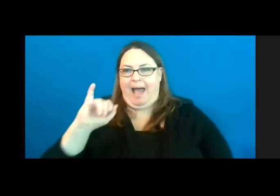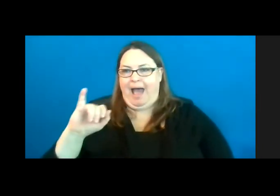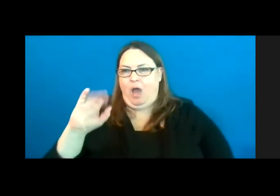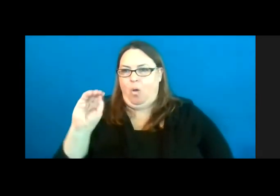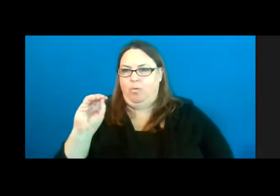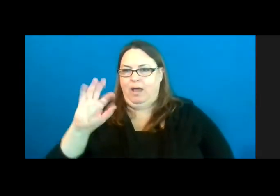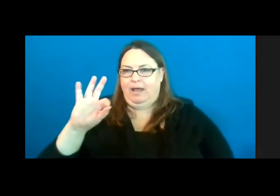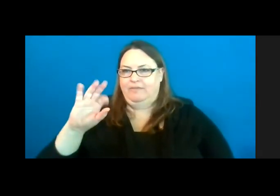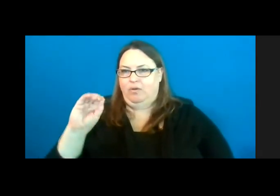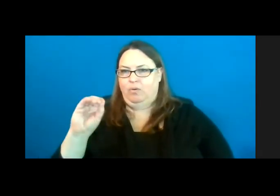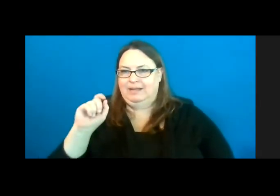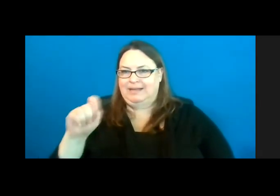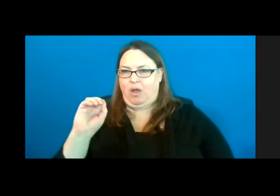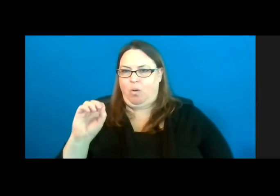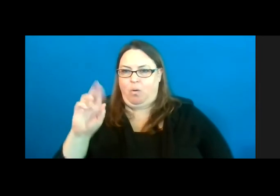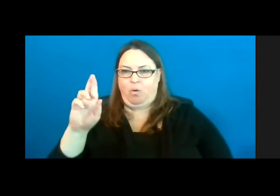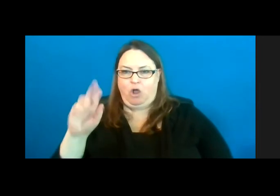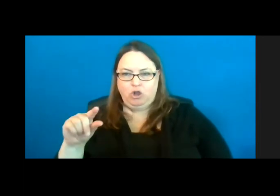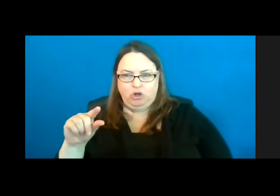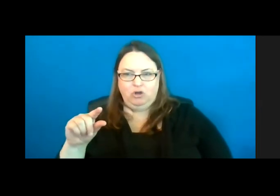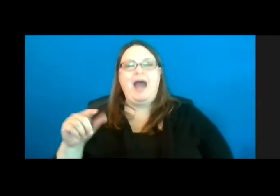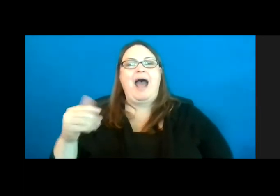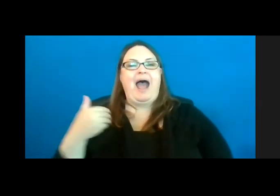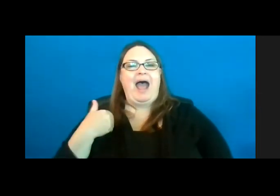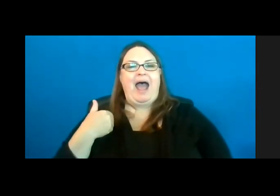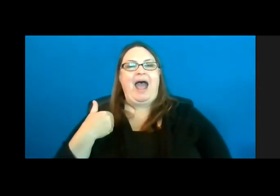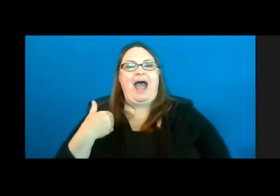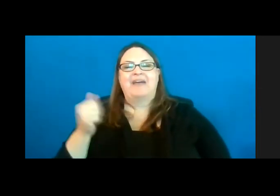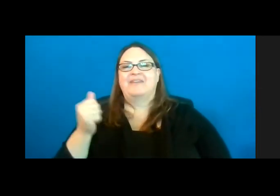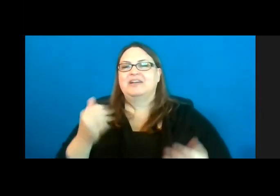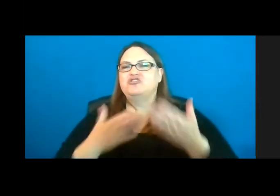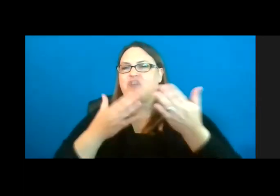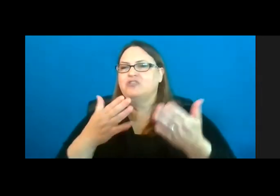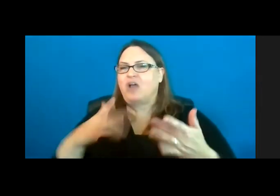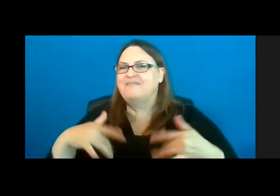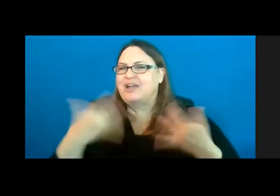There’s a suggester adventure link and I would love to hear from folks.